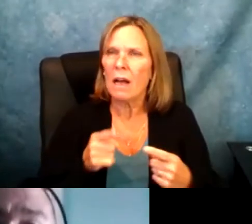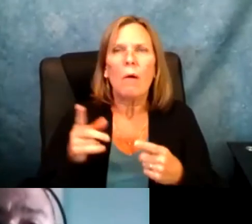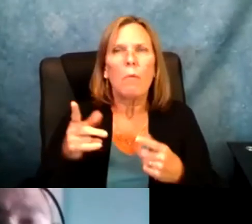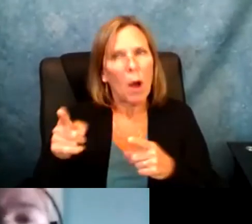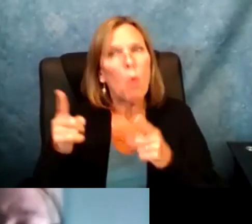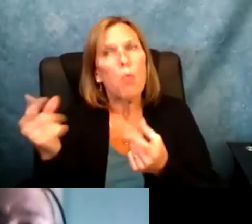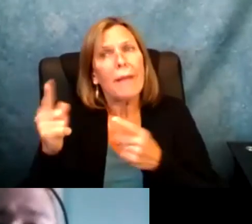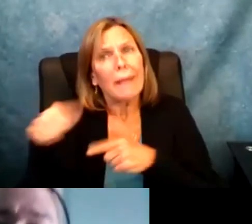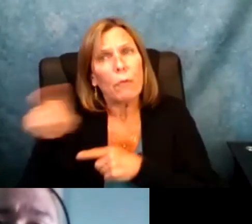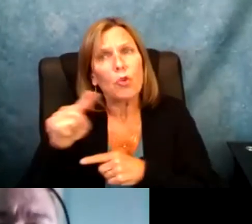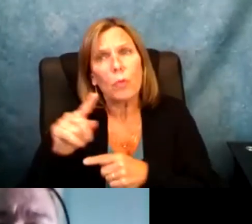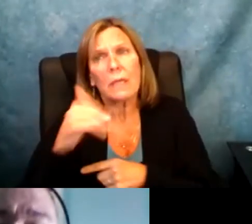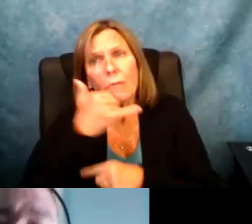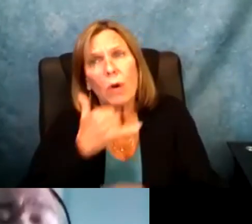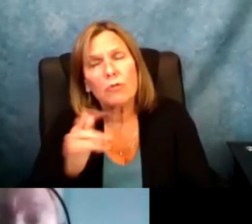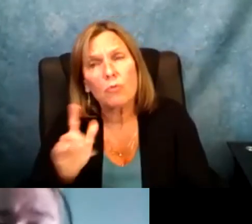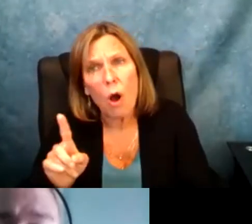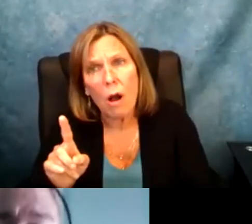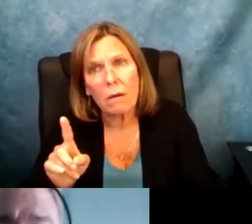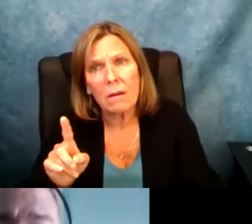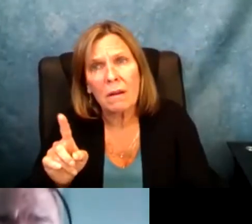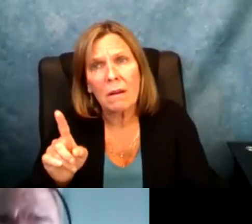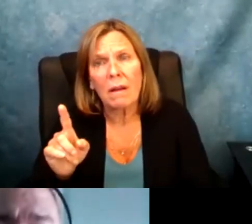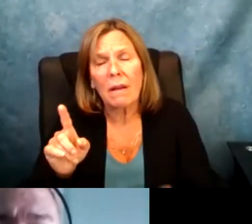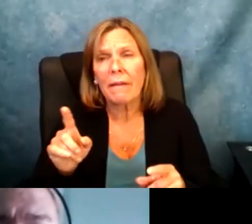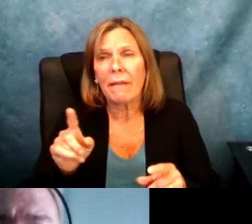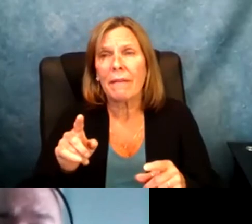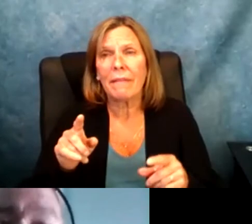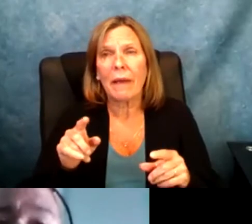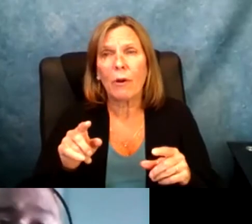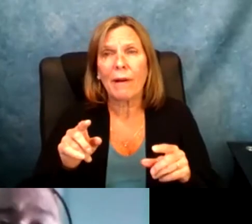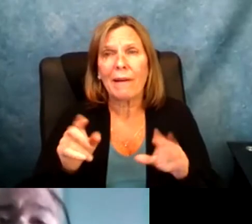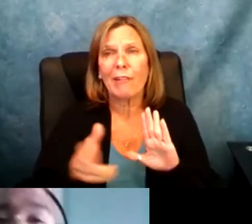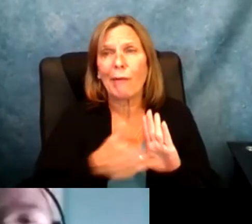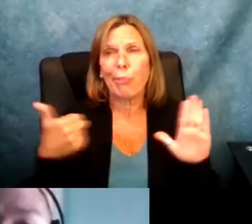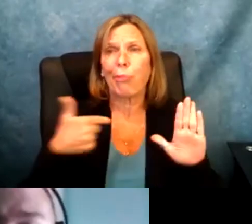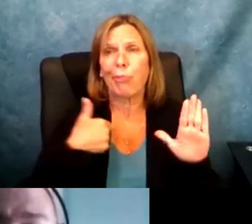going to prove you wrong. It does nullity